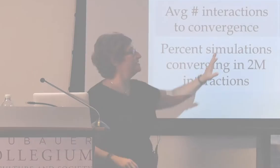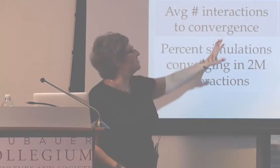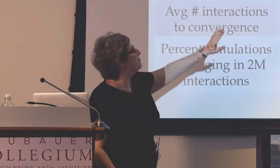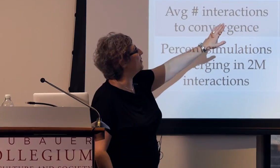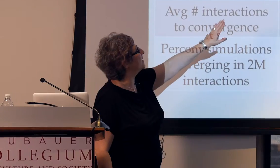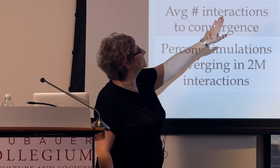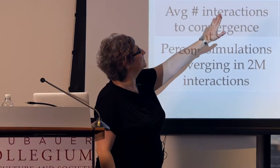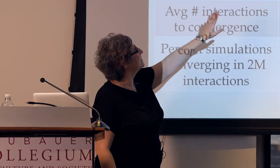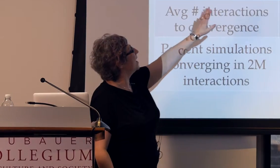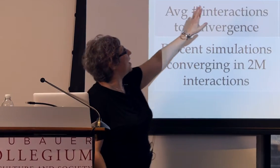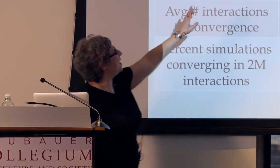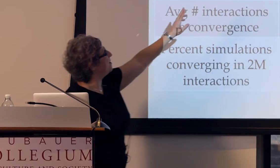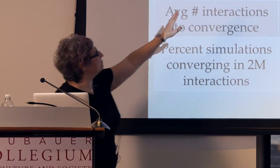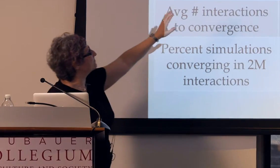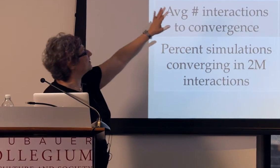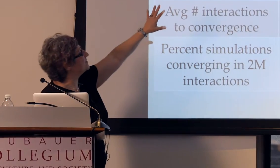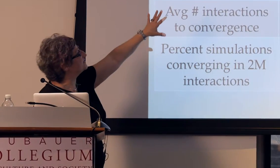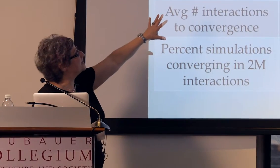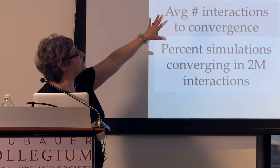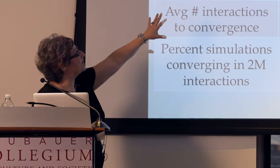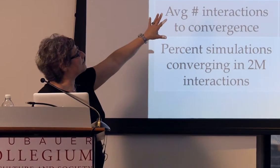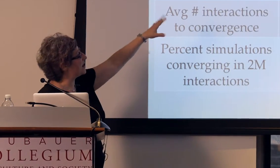but the simulation, my collaborators,